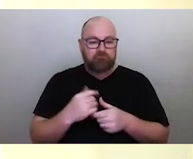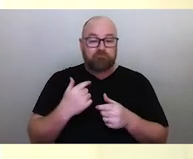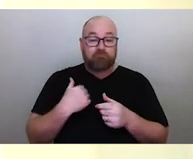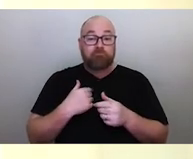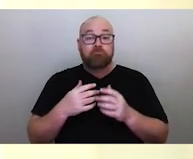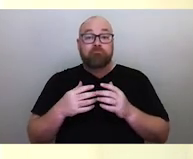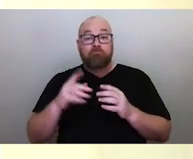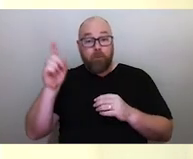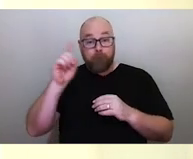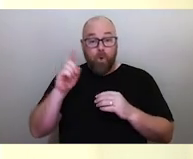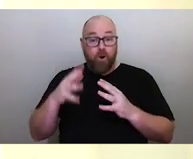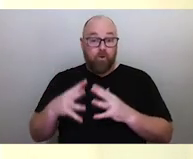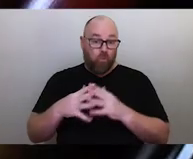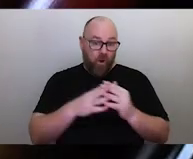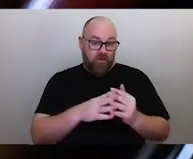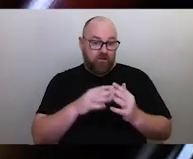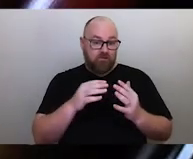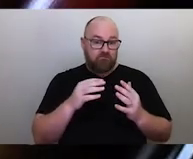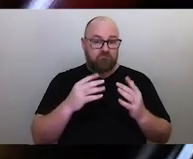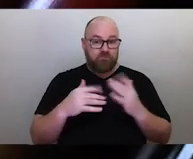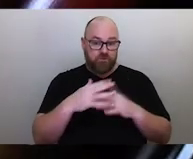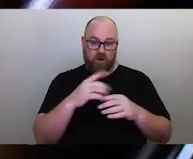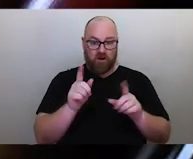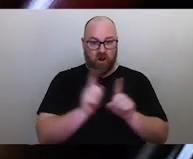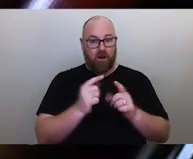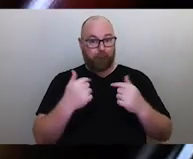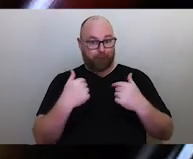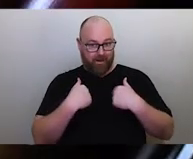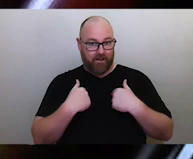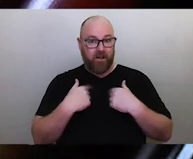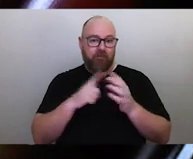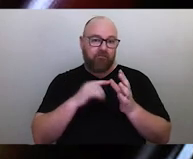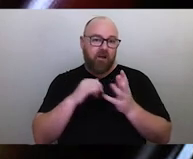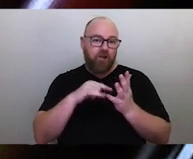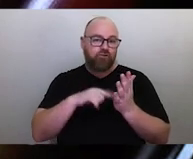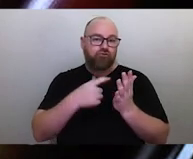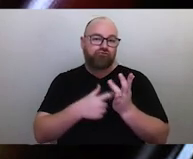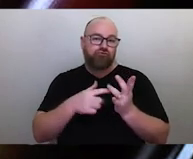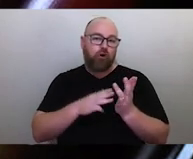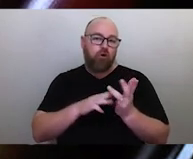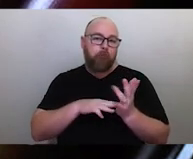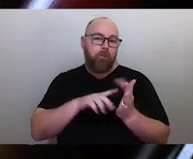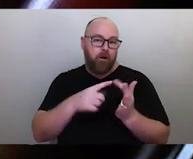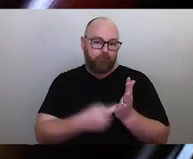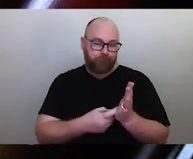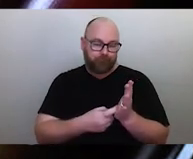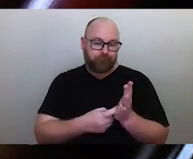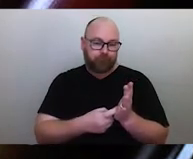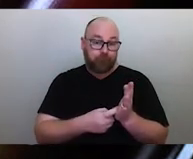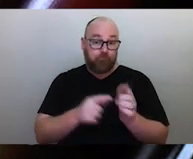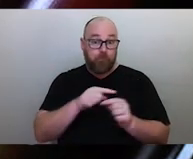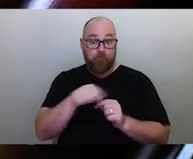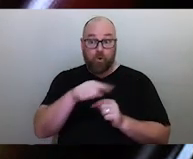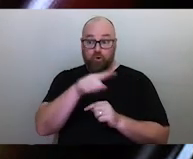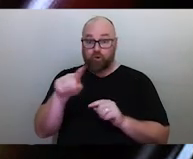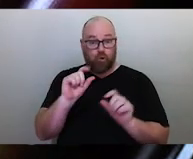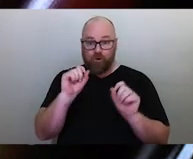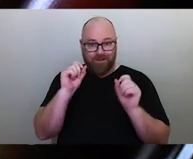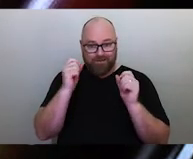We have people like myself who were trained as astronomers, and what many people may not realise is Traditional Cultures around the world